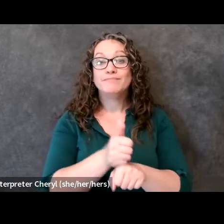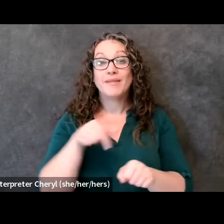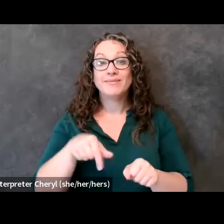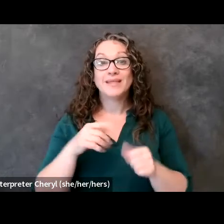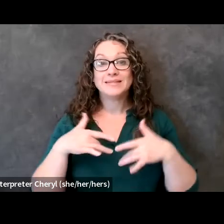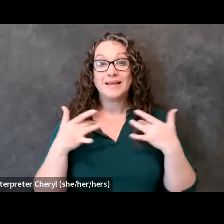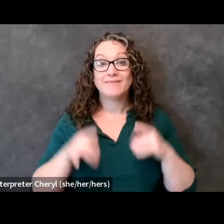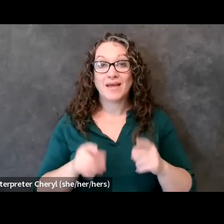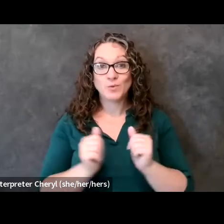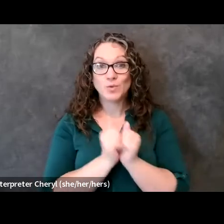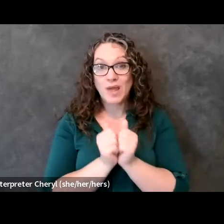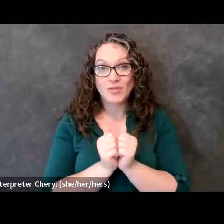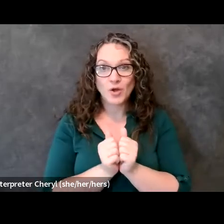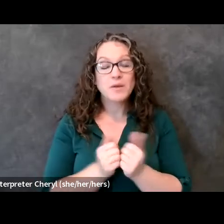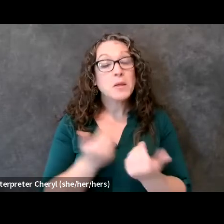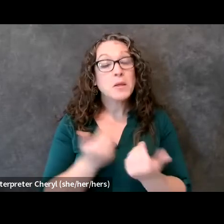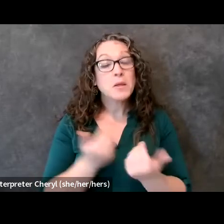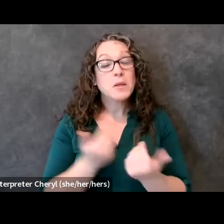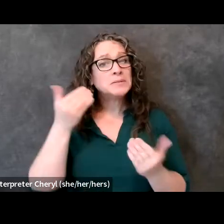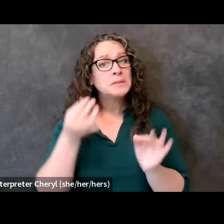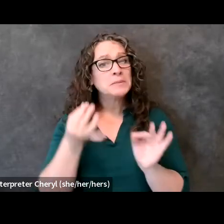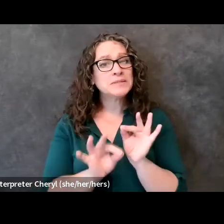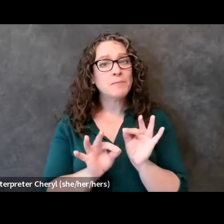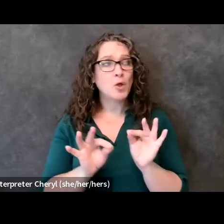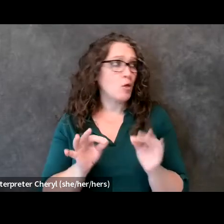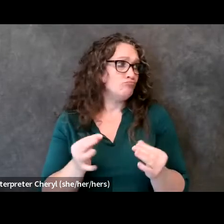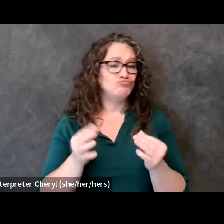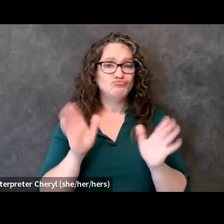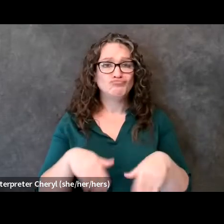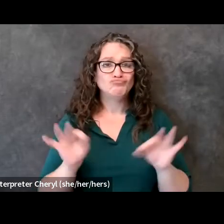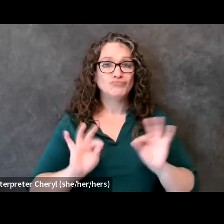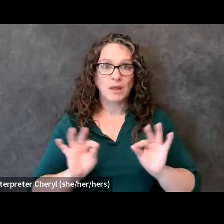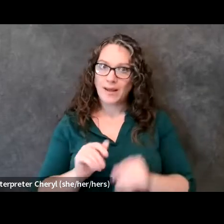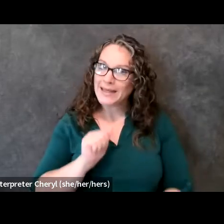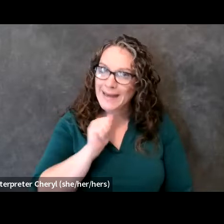uh it may seem simple to bring together a virtual event but it's not simple and it's definitely not